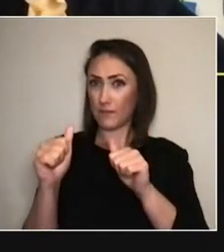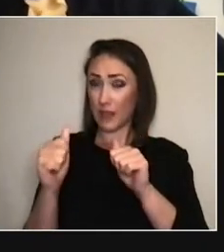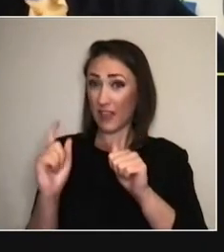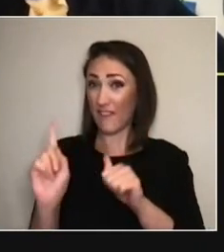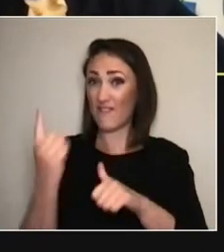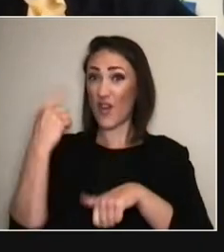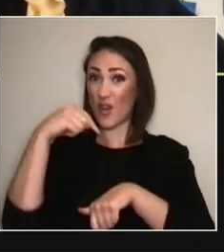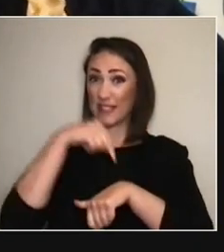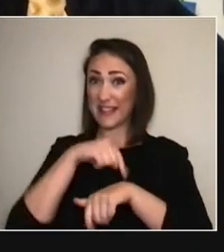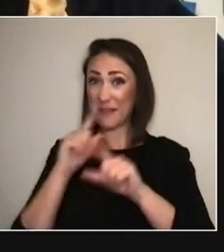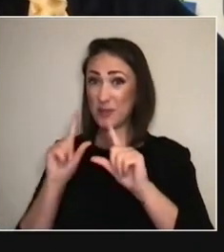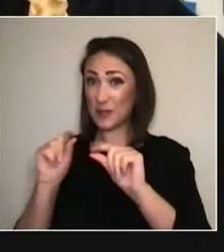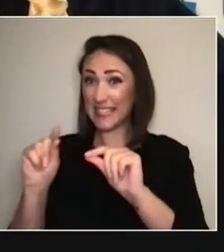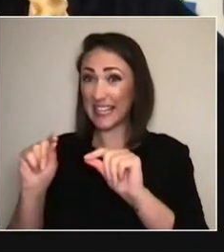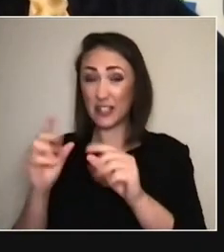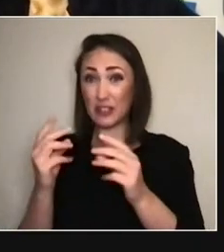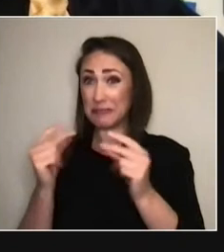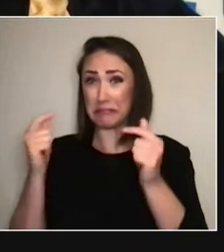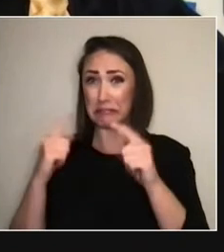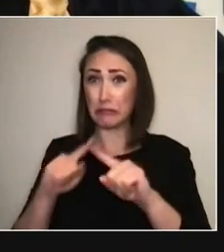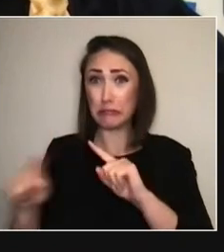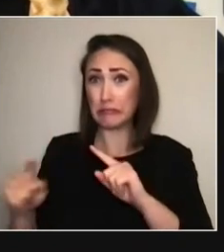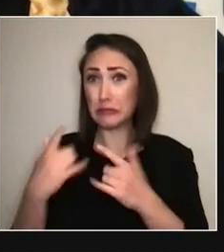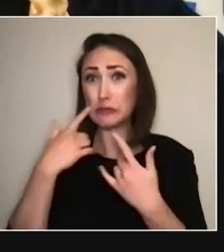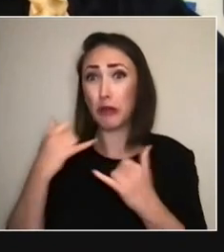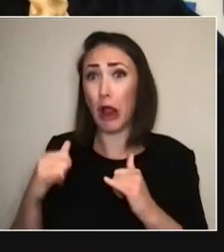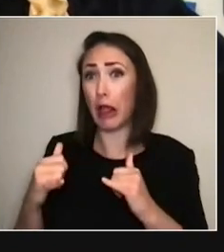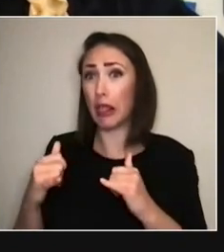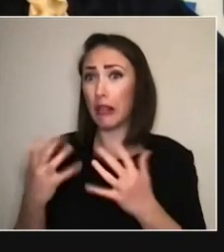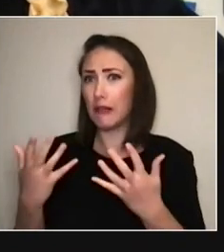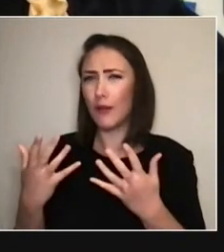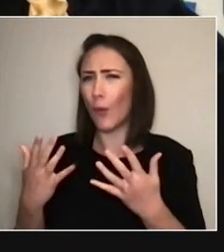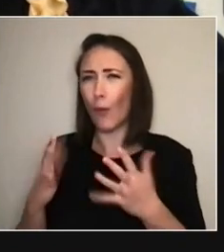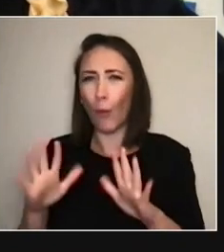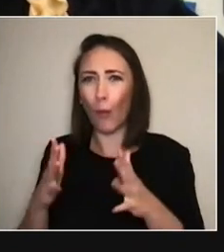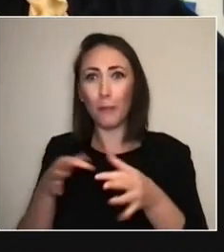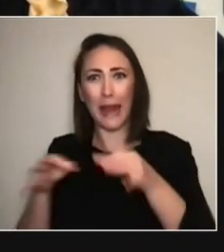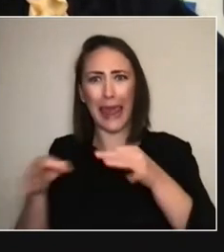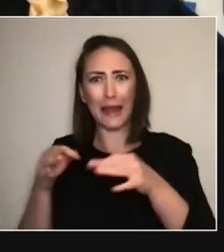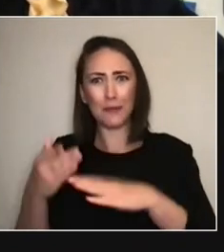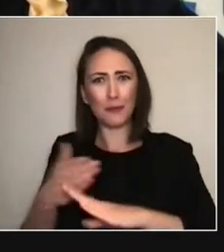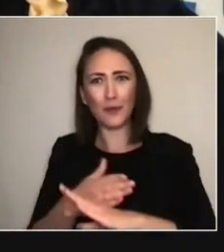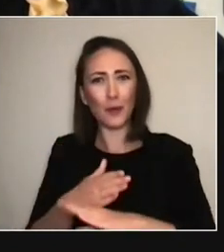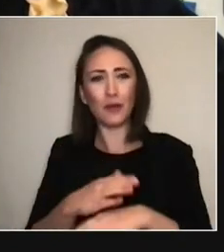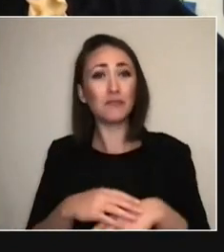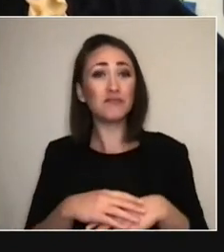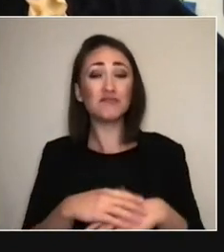Yeah, it was exactly what it was like. I hadn't done it. We thought about like, 'OK, what are some ways we could talk,